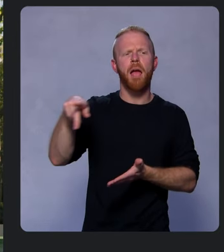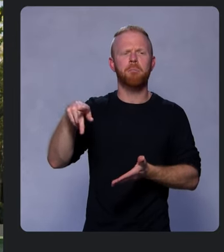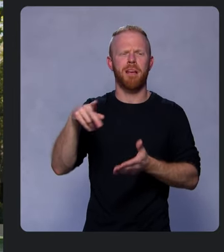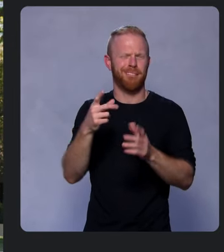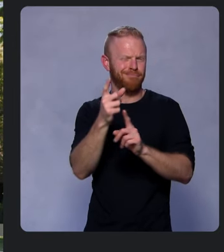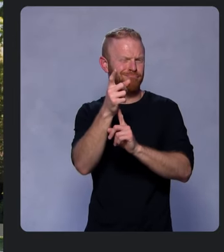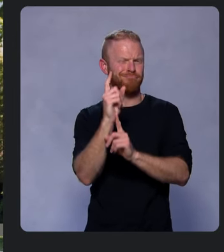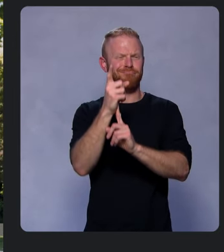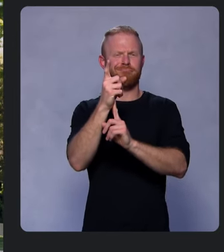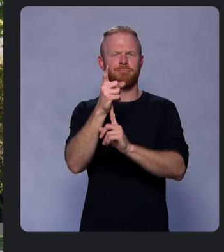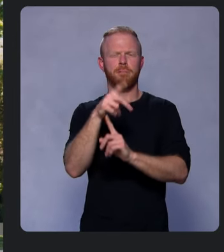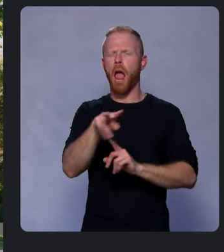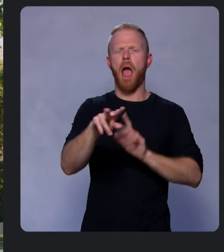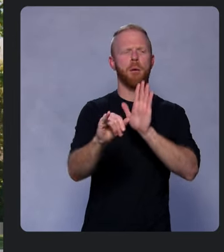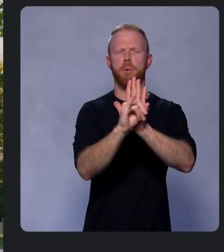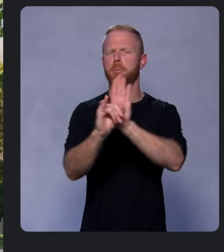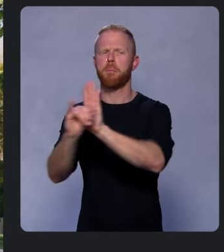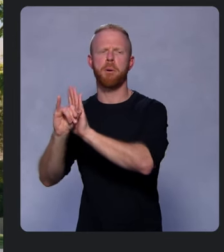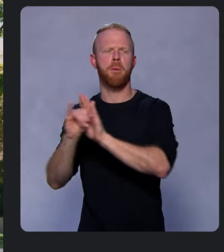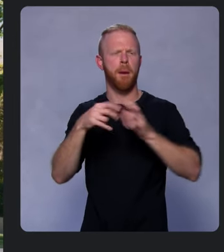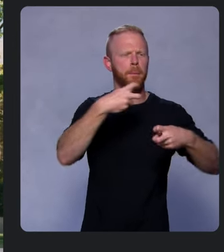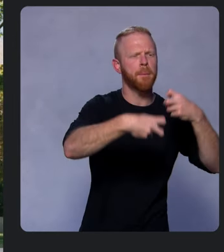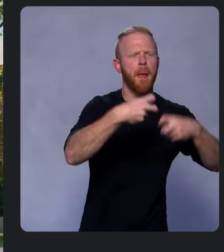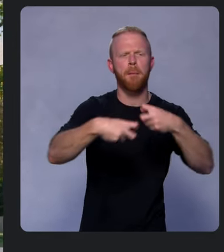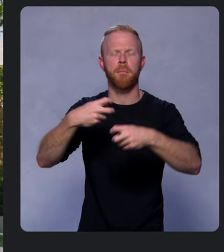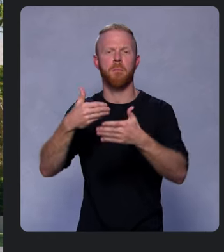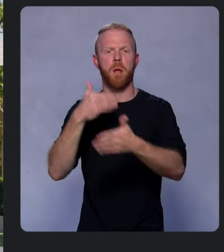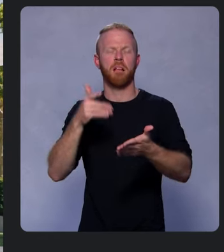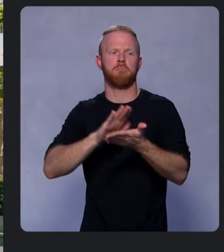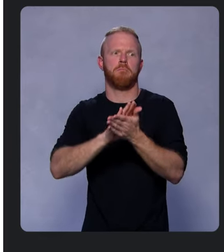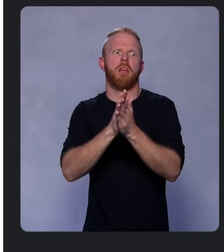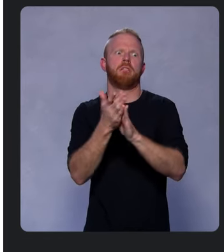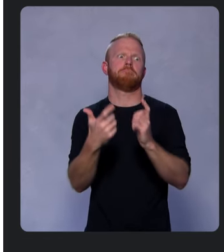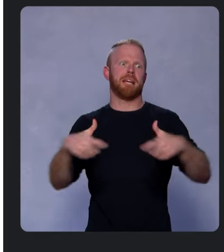and identify issues before they become major problems. But that's not all.